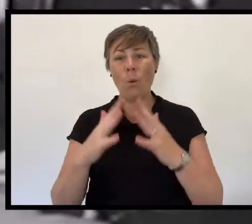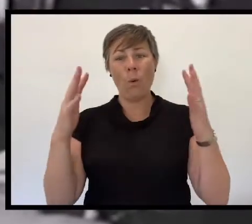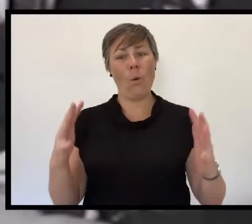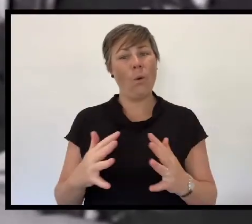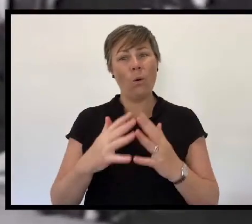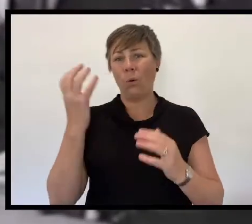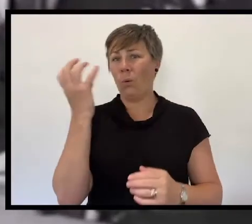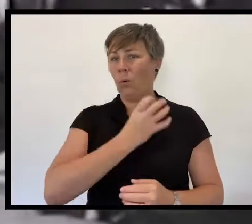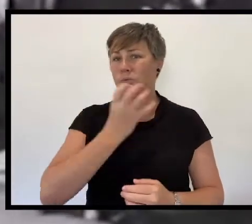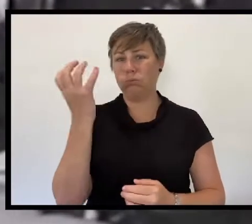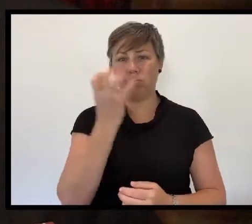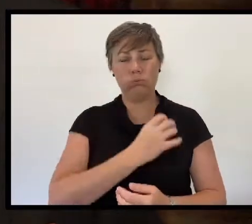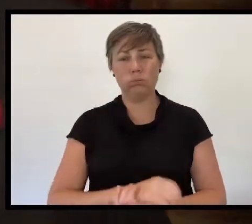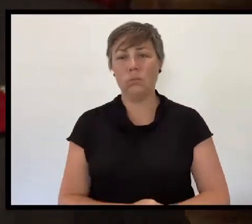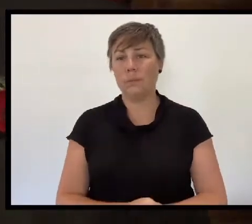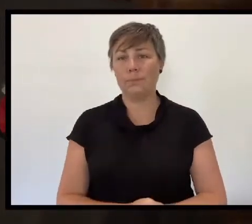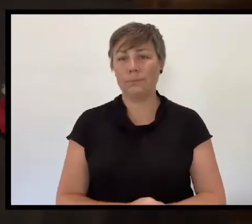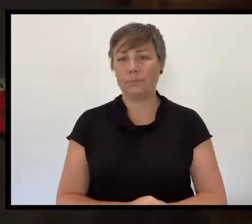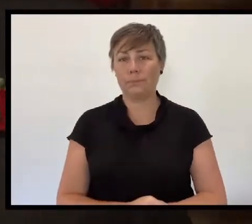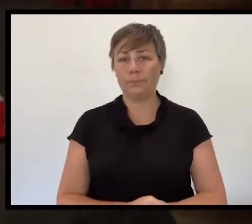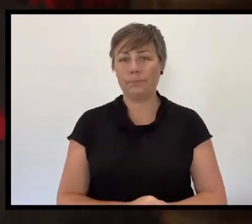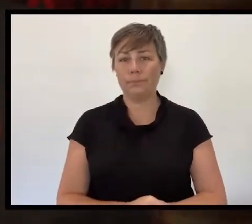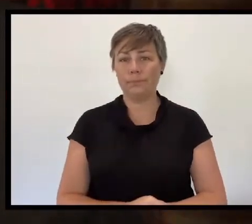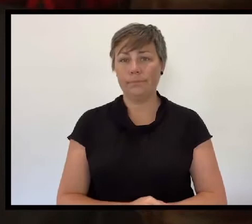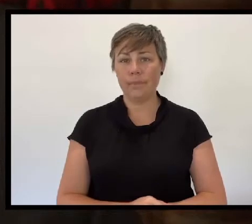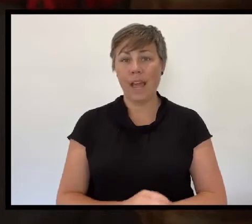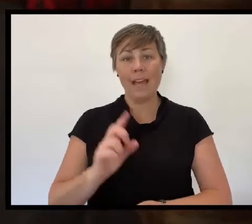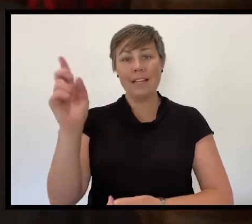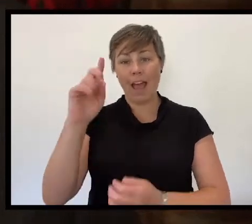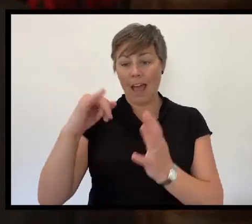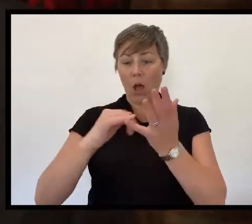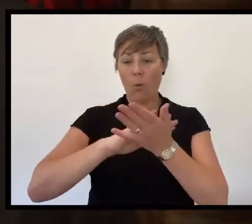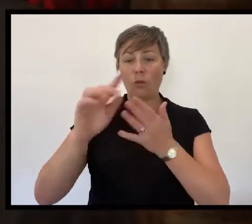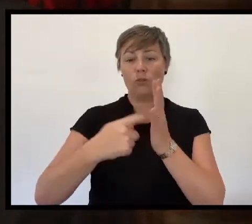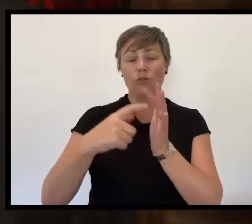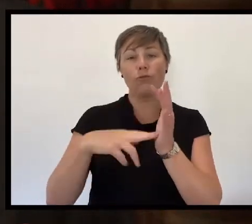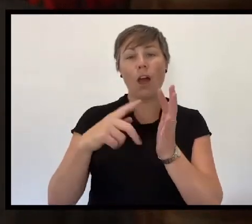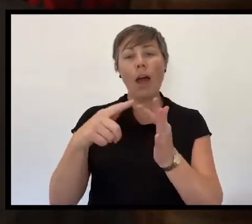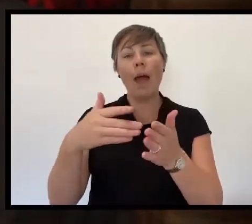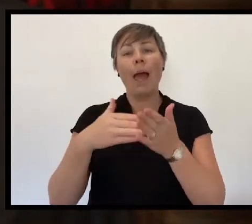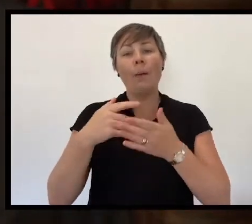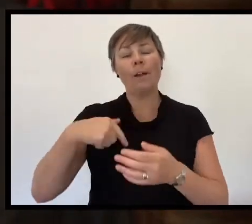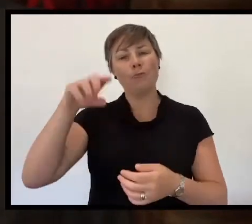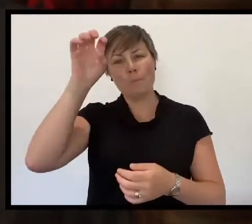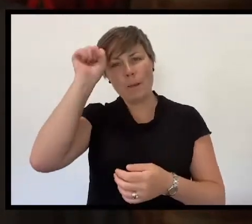Its purpose now is to honour the service and sacrifice of all Victorians